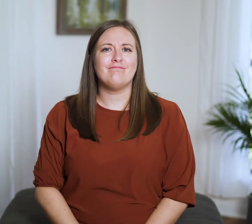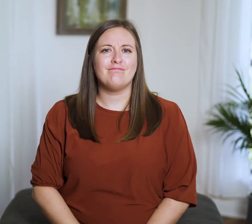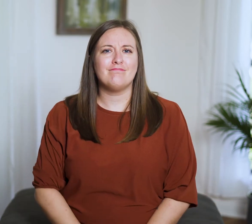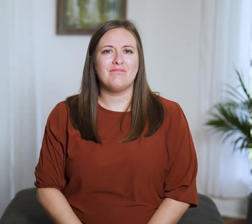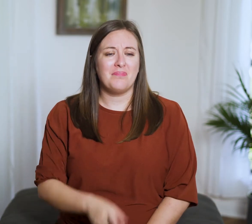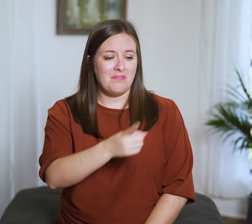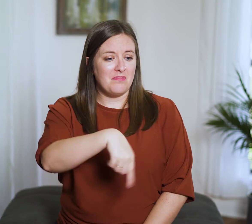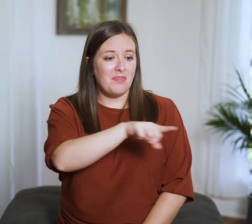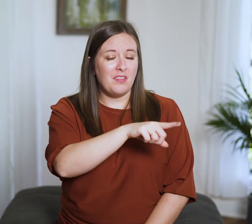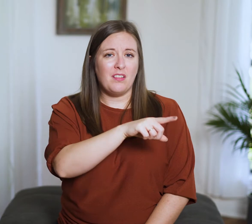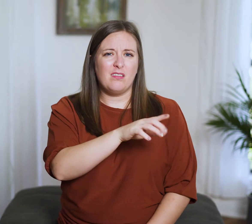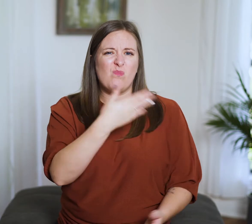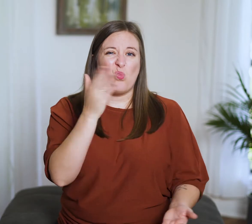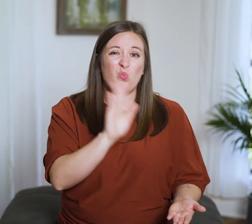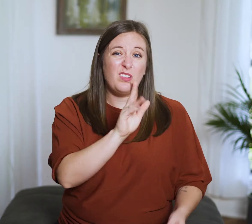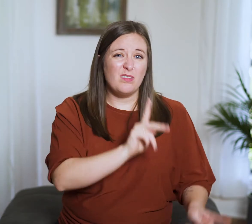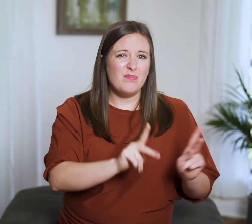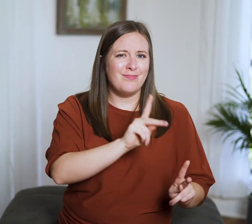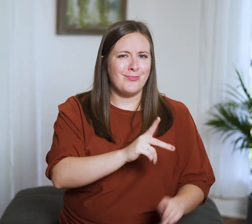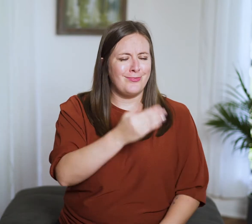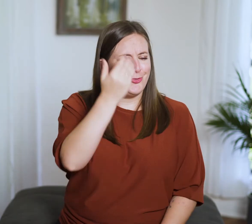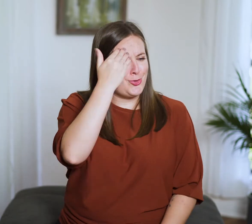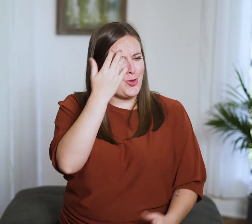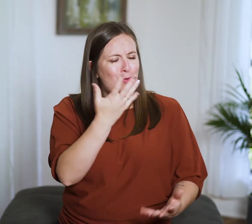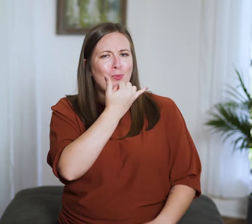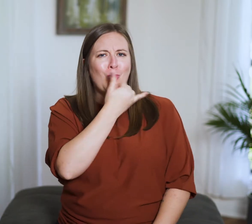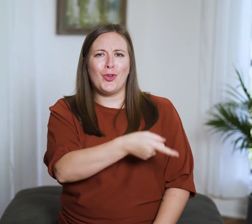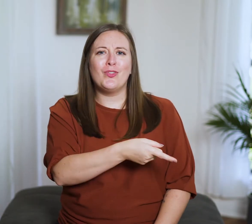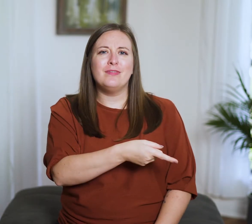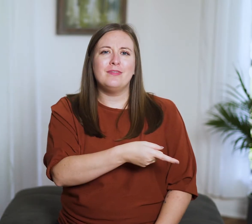but the mouth of the wicked, what is perverse.”